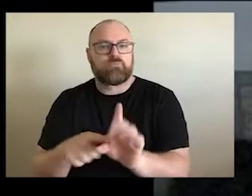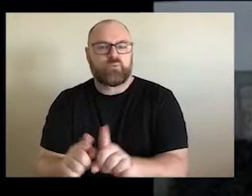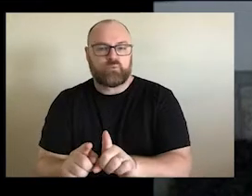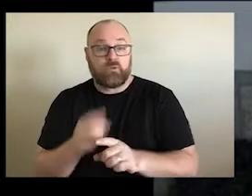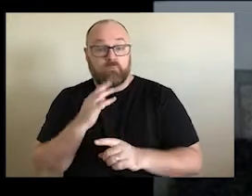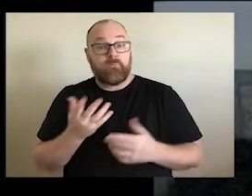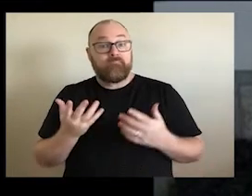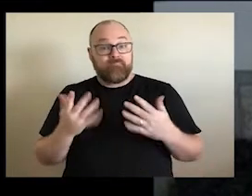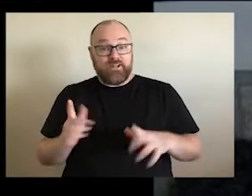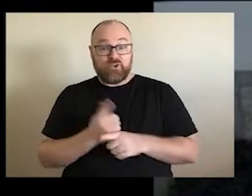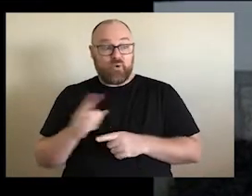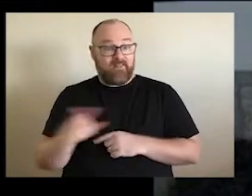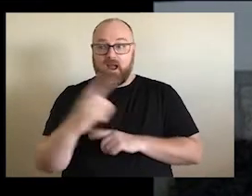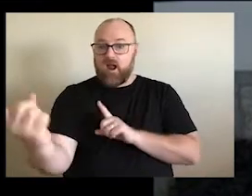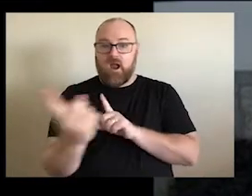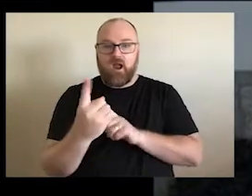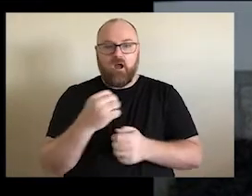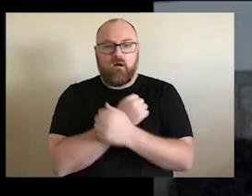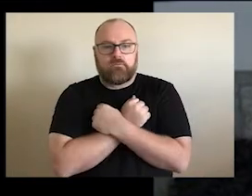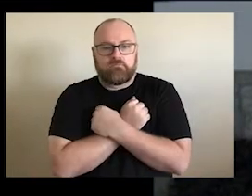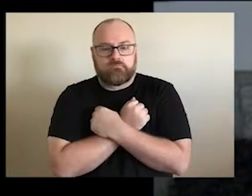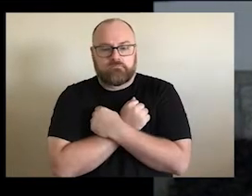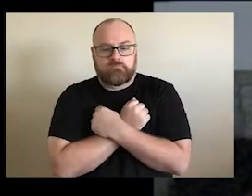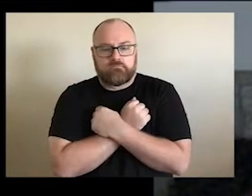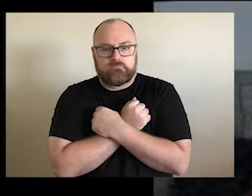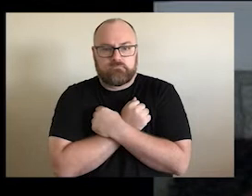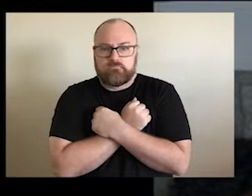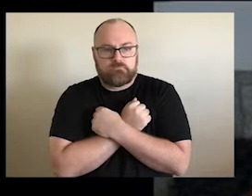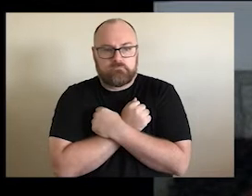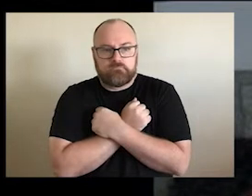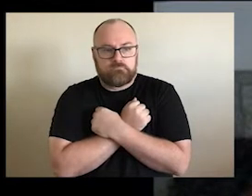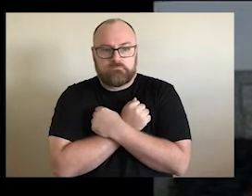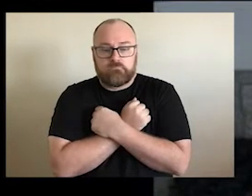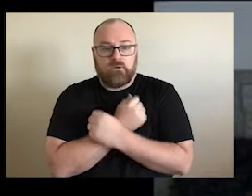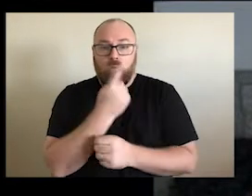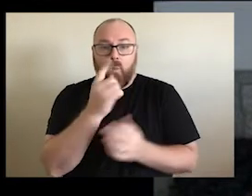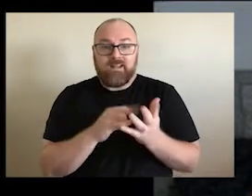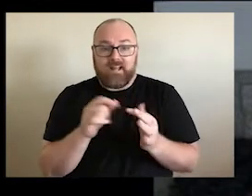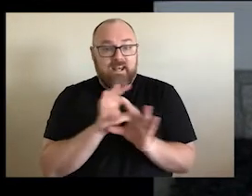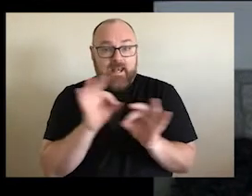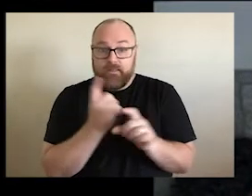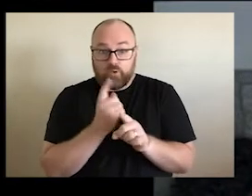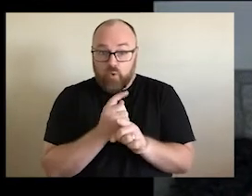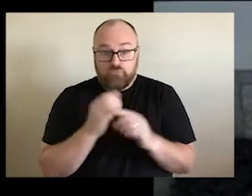they come down. They just held us. Hmm, just for one second, never spoke, but